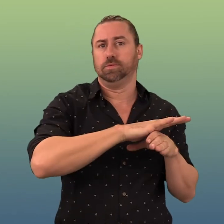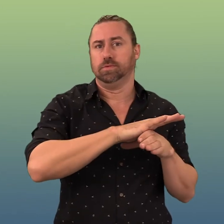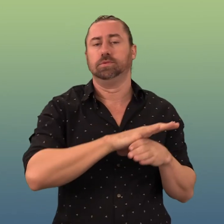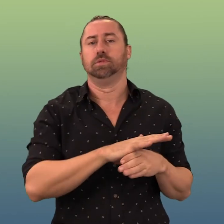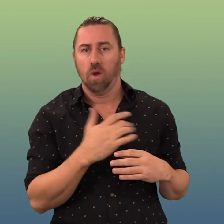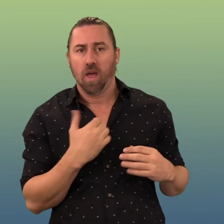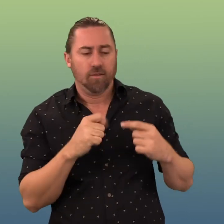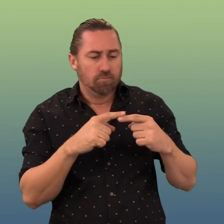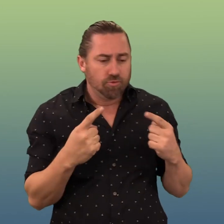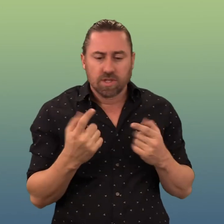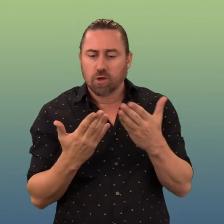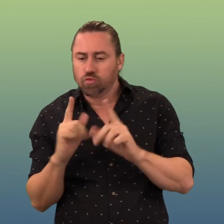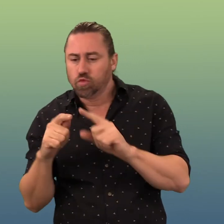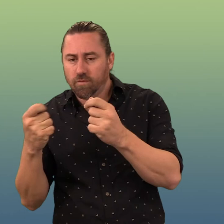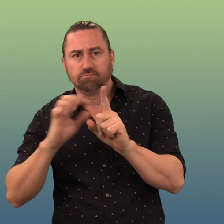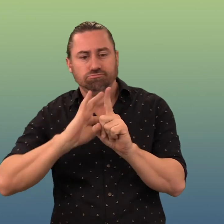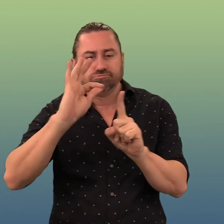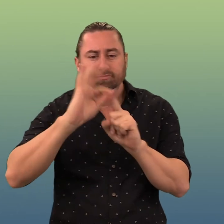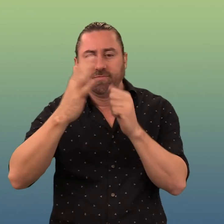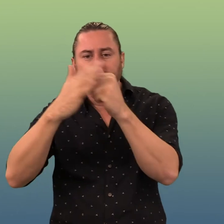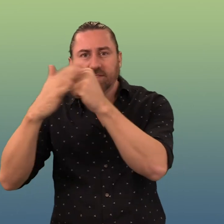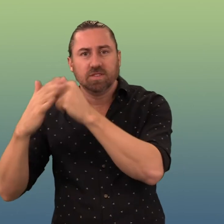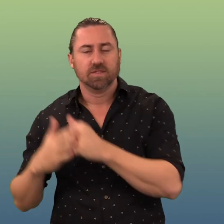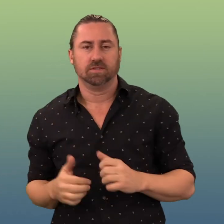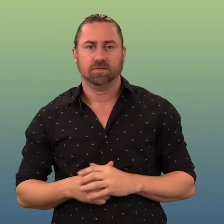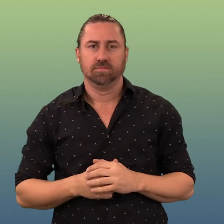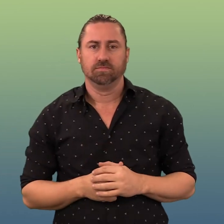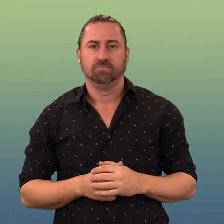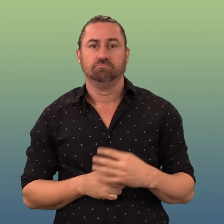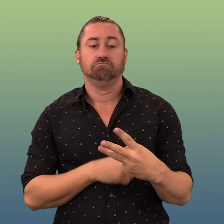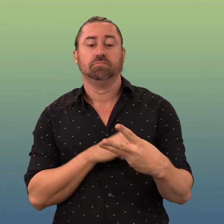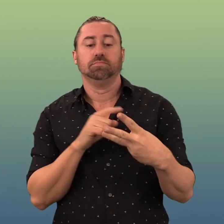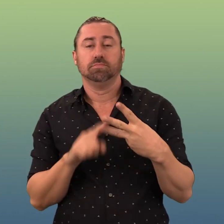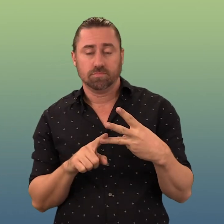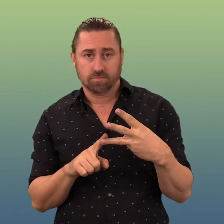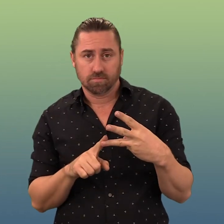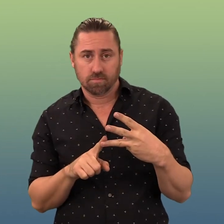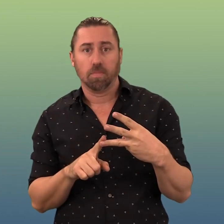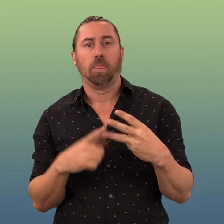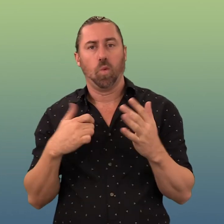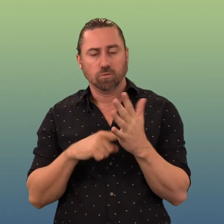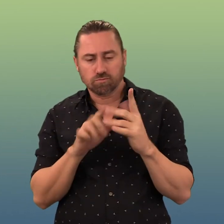Establish TMR as an accessibility and inclusion leader within the transport sector